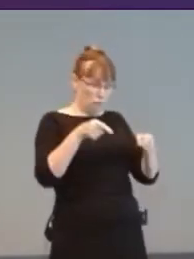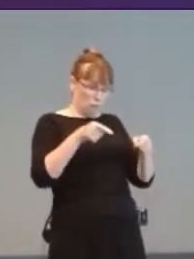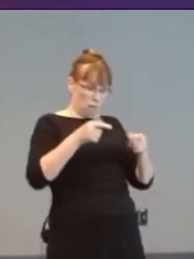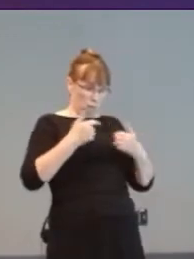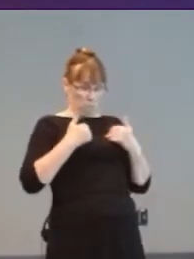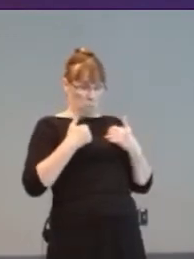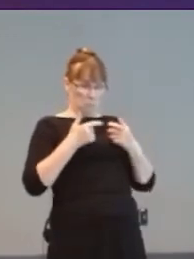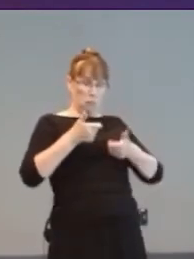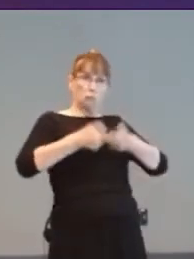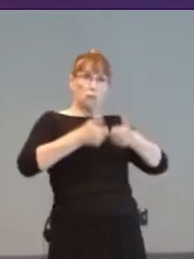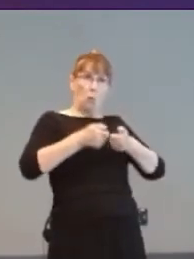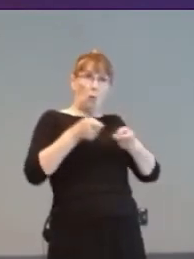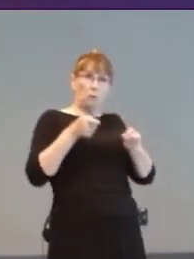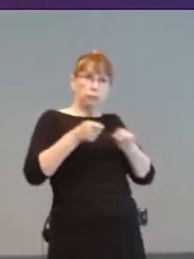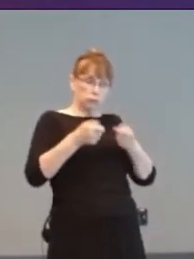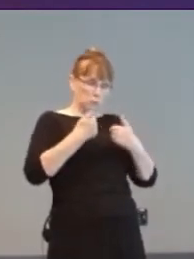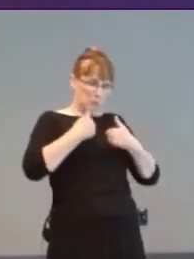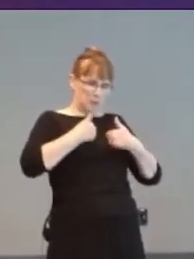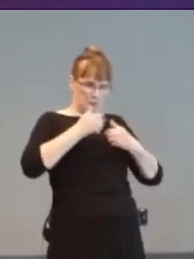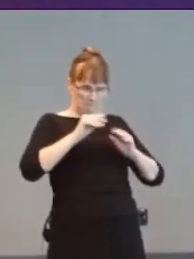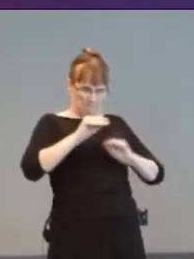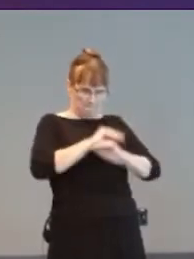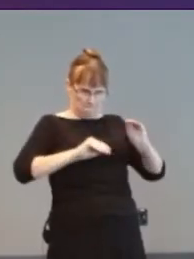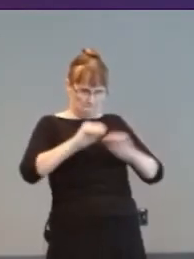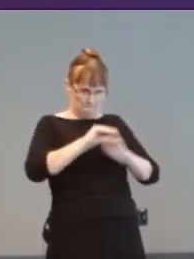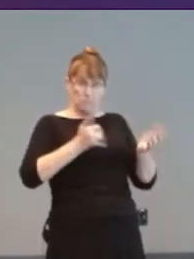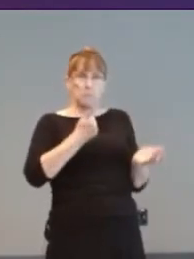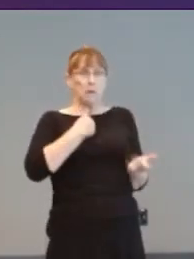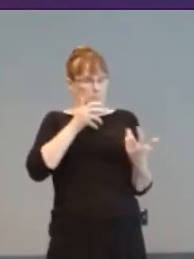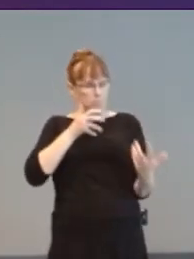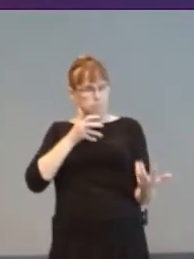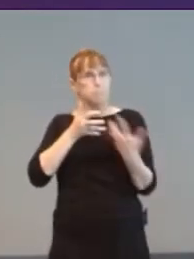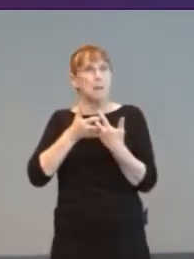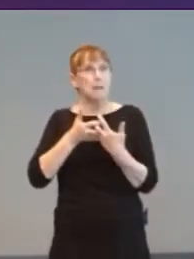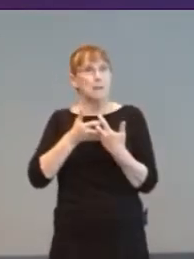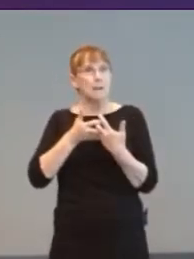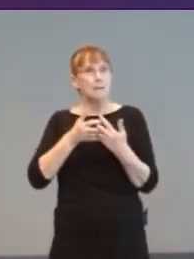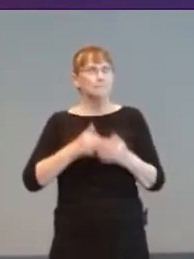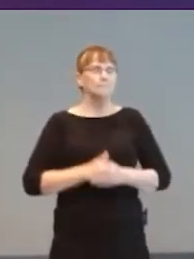Hearing. Once upon a time, most games were playable by the